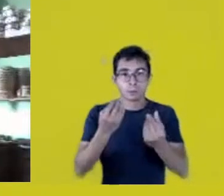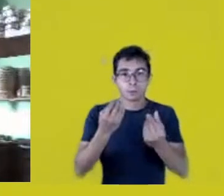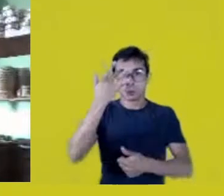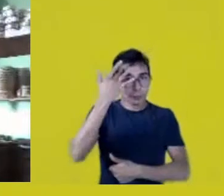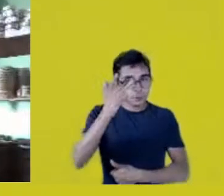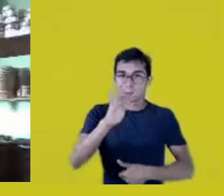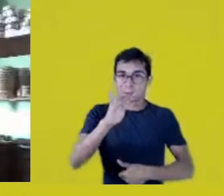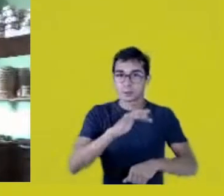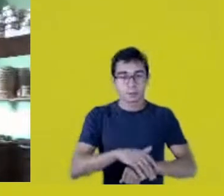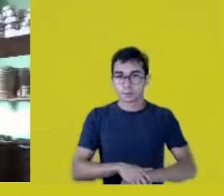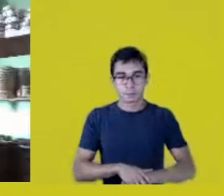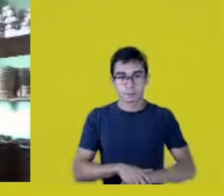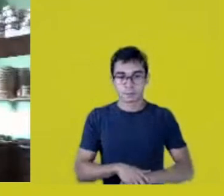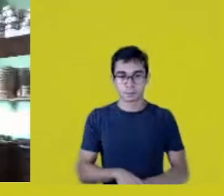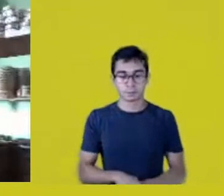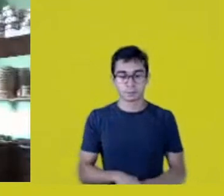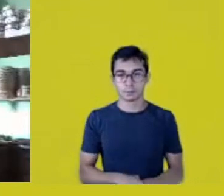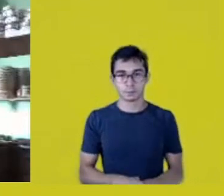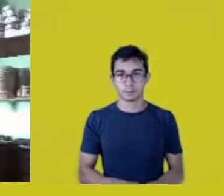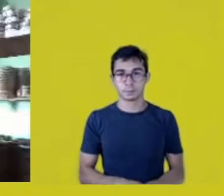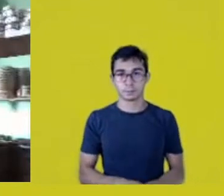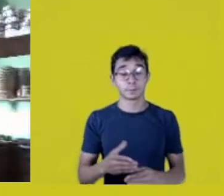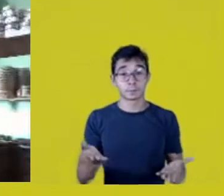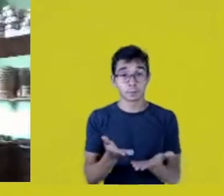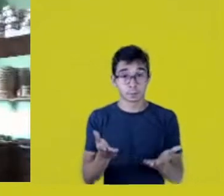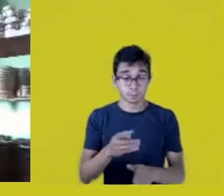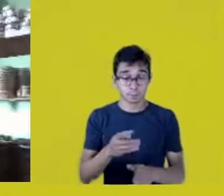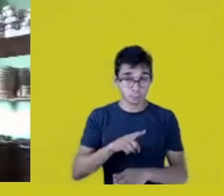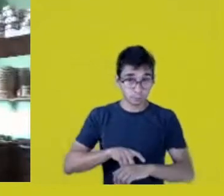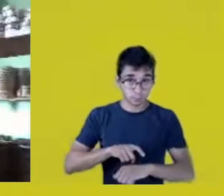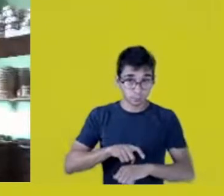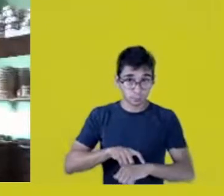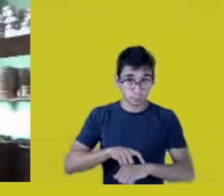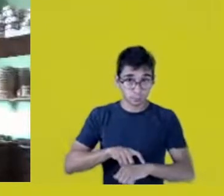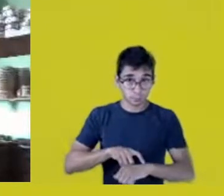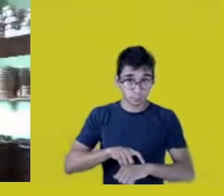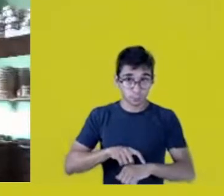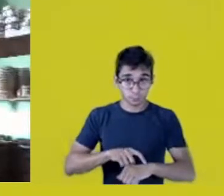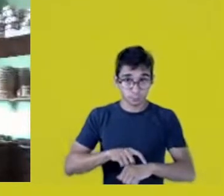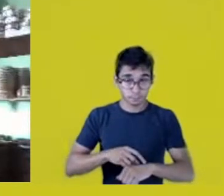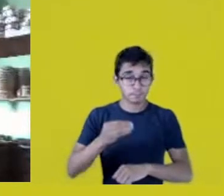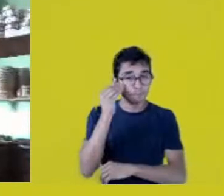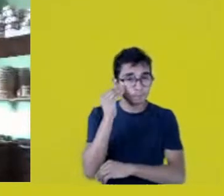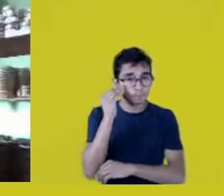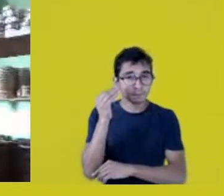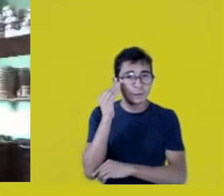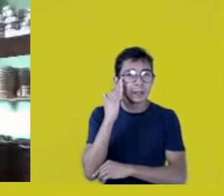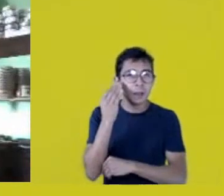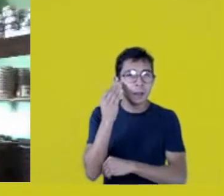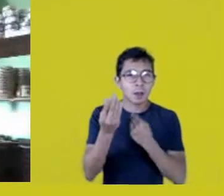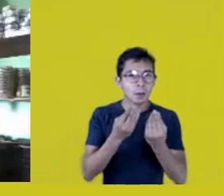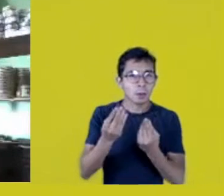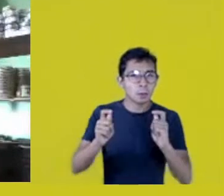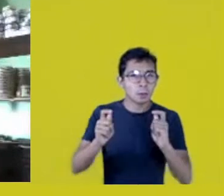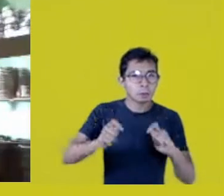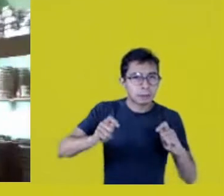Right now, we’re trying to see what can we possibly do about that.